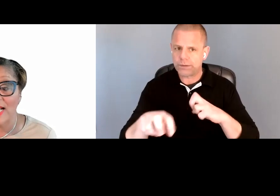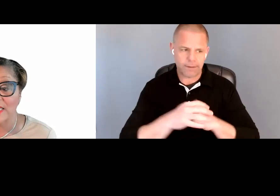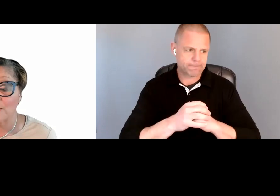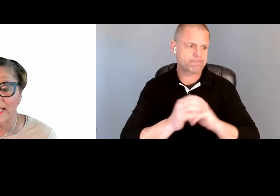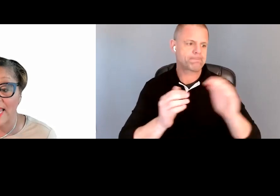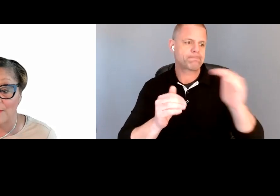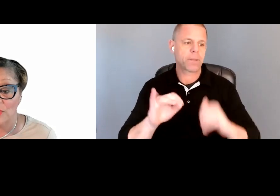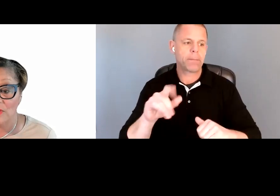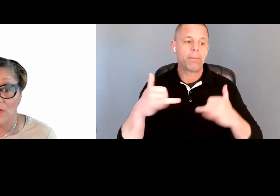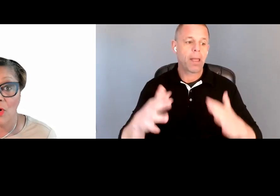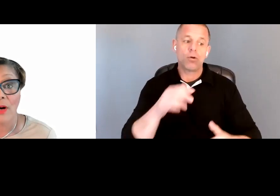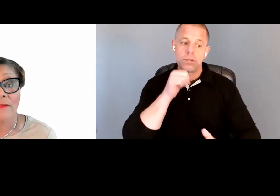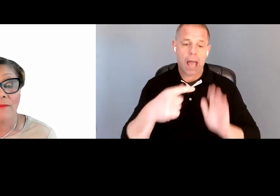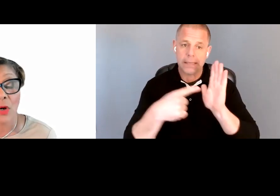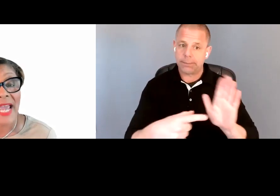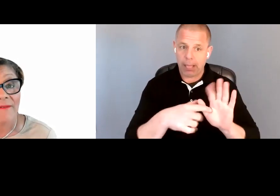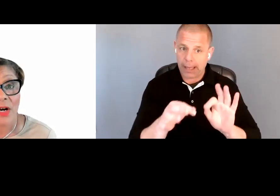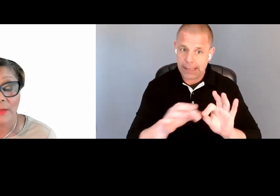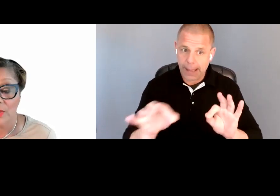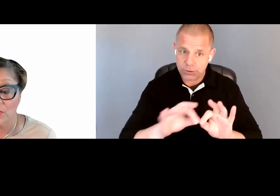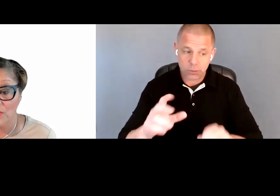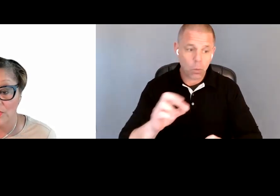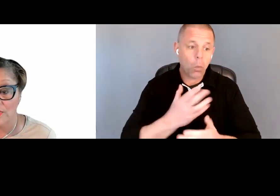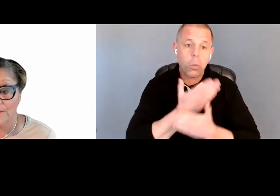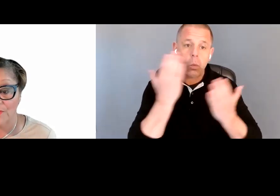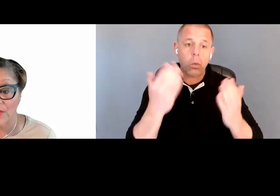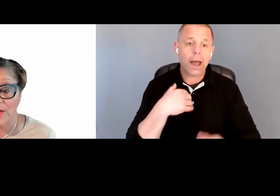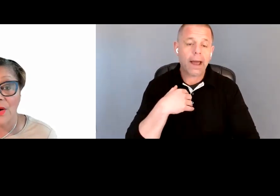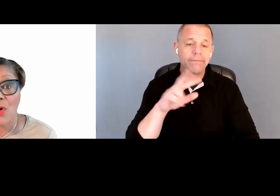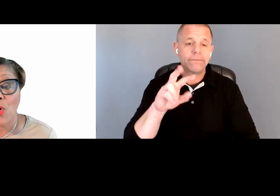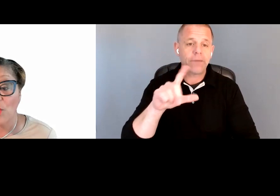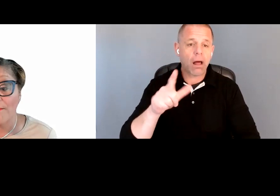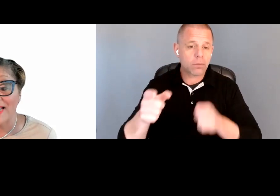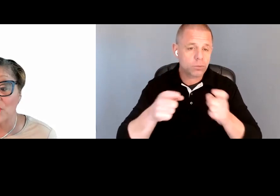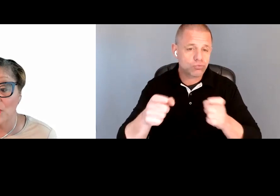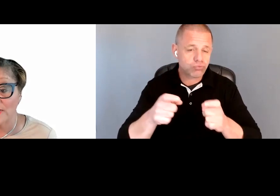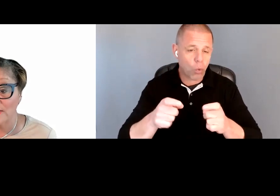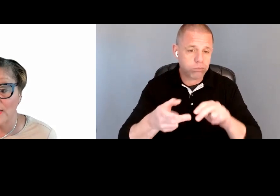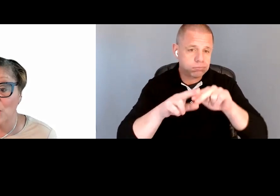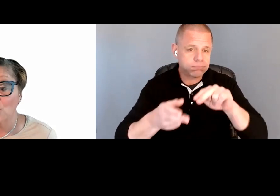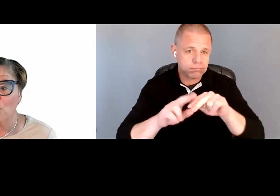not display captions or don't have volume controls. Or Web based services, including